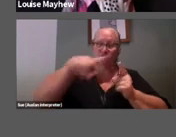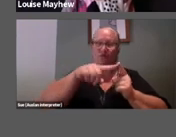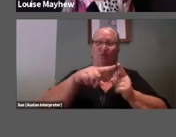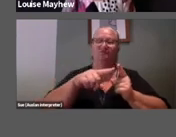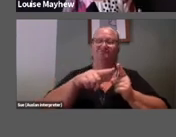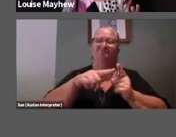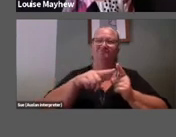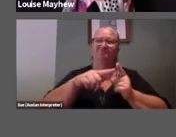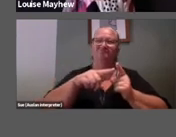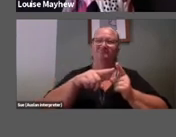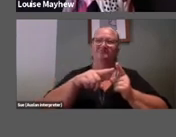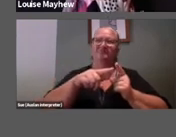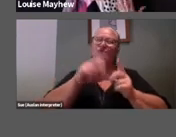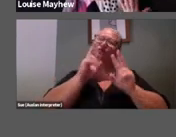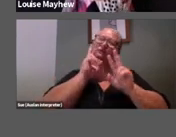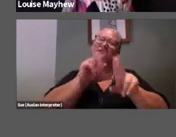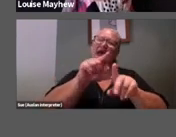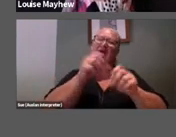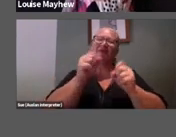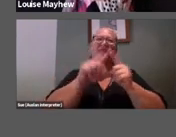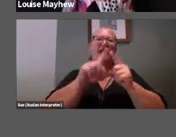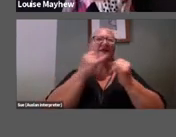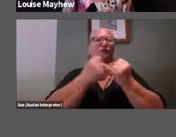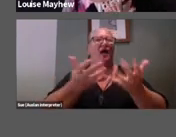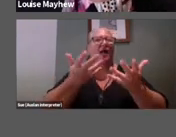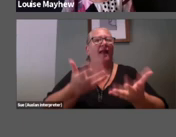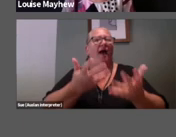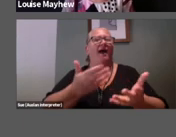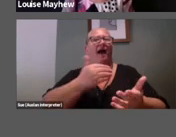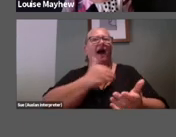there's something whimsical and nonsensical and enjoyable